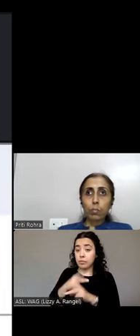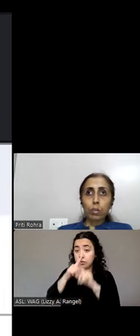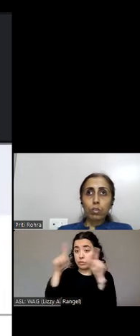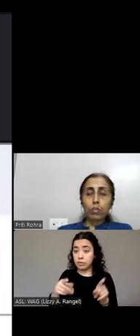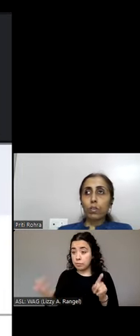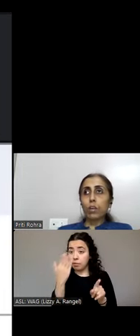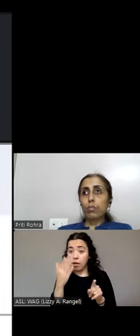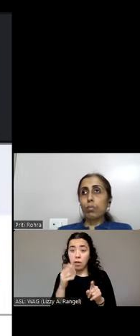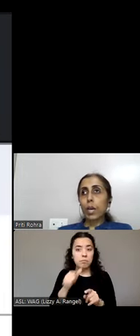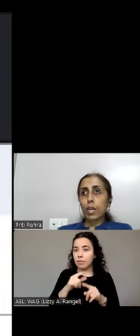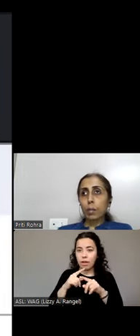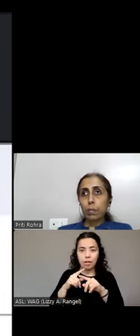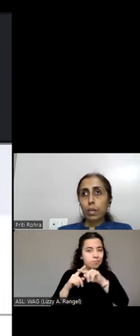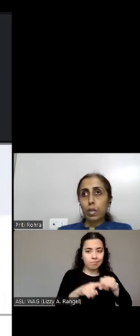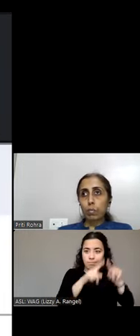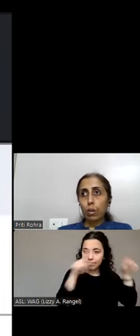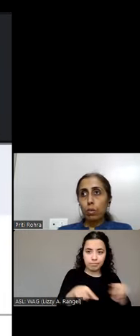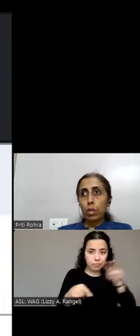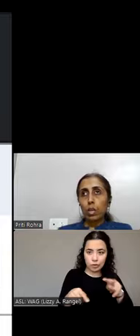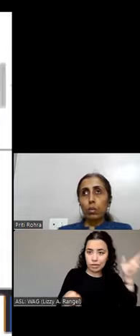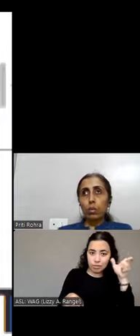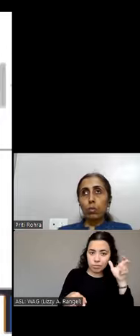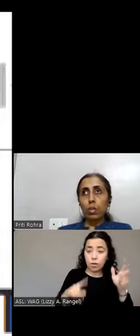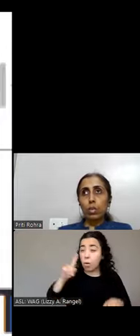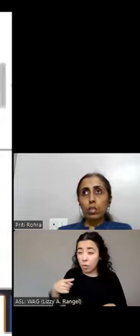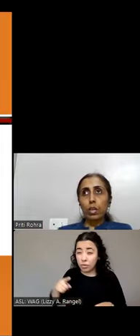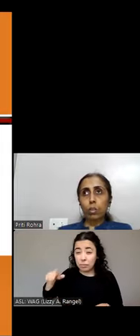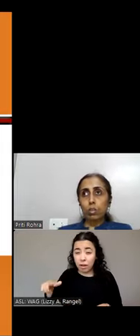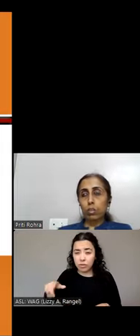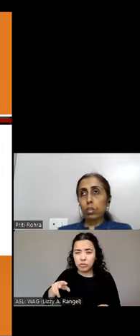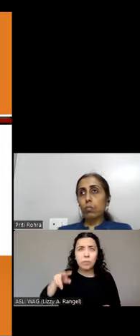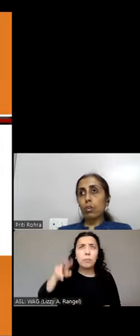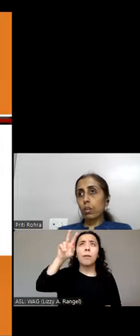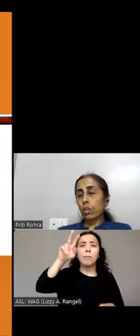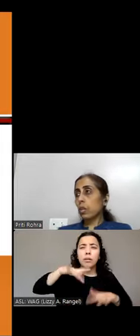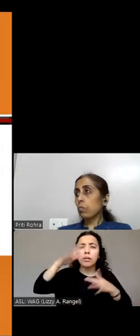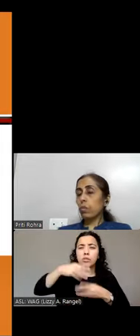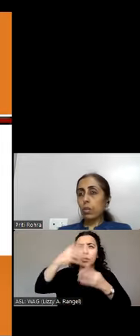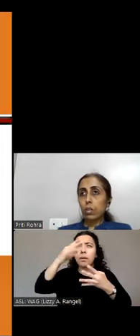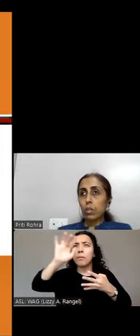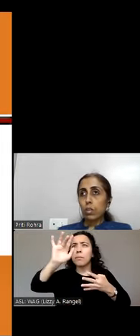a mouse would have to go back up and down in order to understand what is this read more link about.